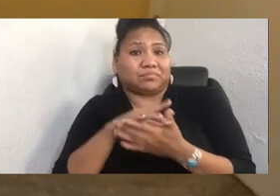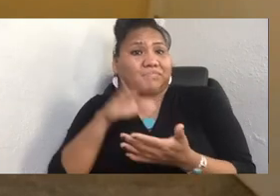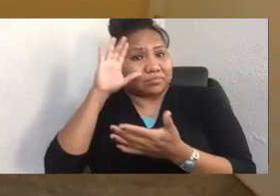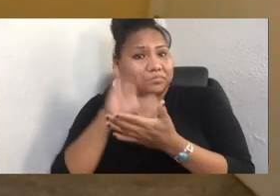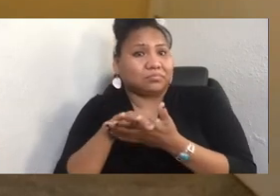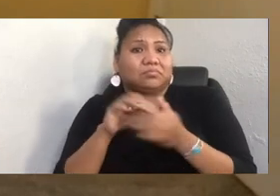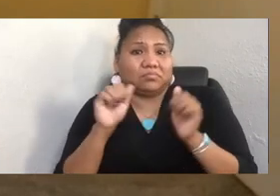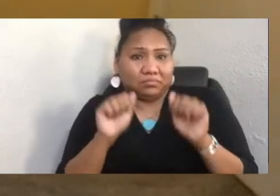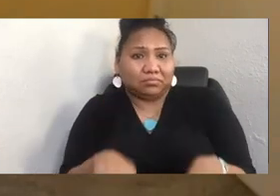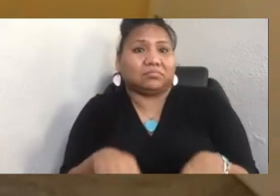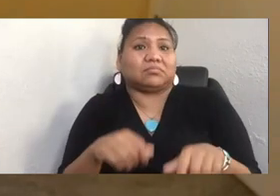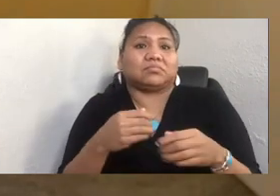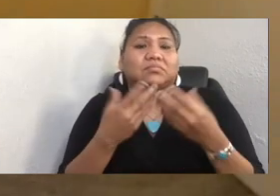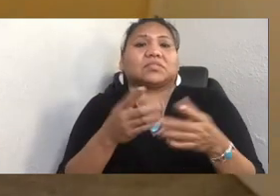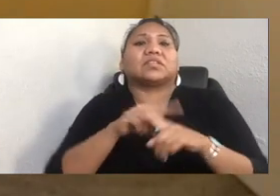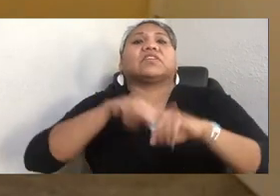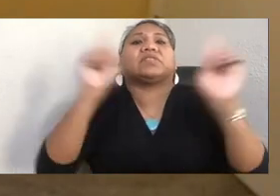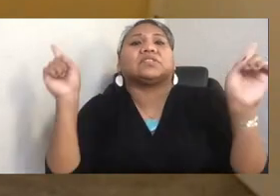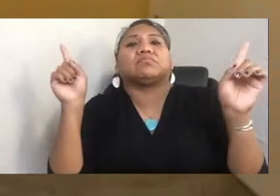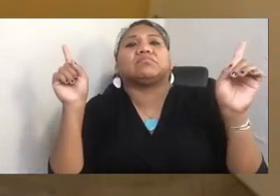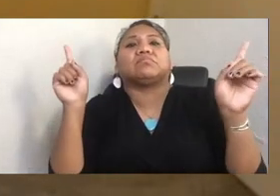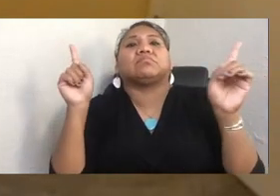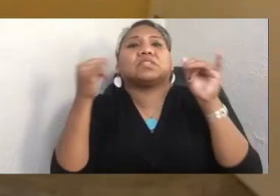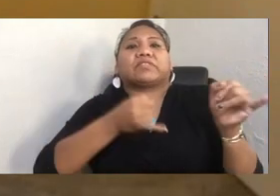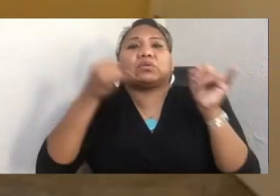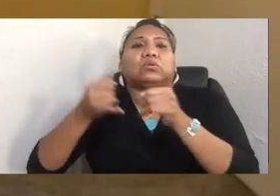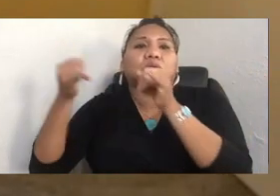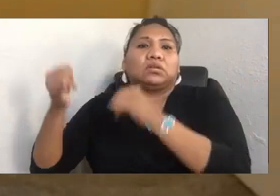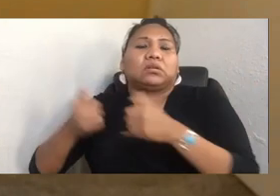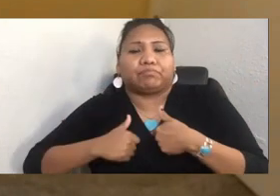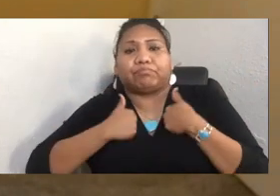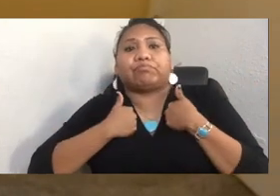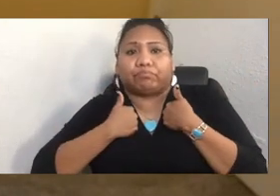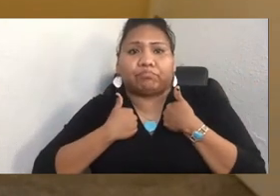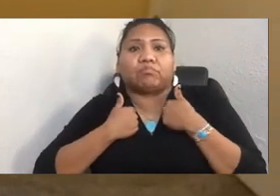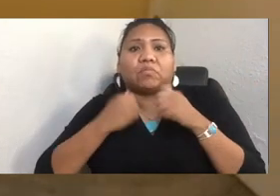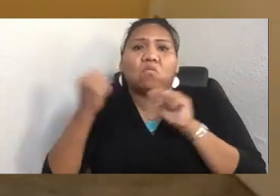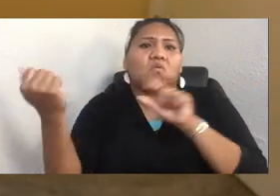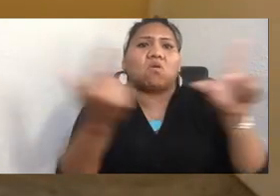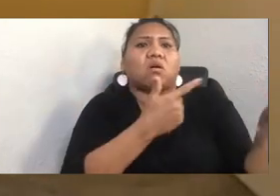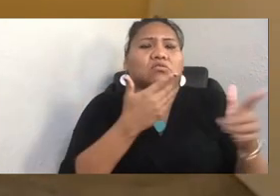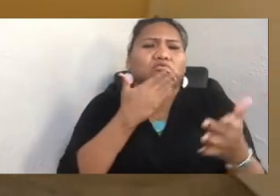And all of us can be good mentors to young people. And not just young people in our family, and not just young